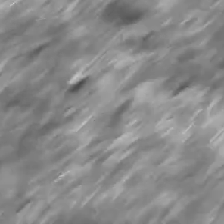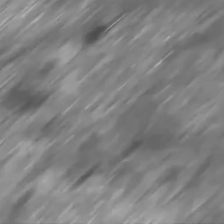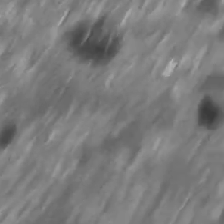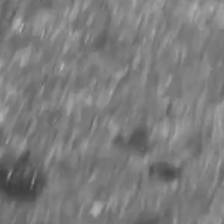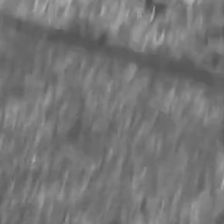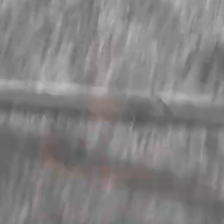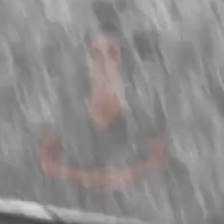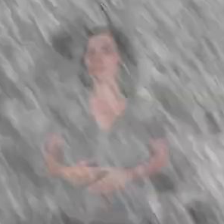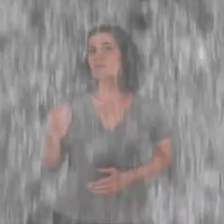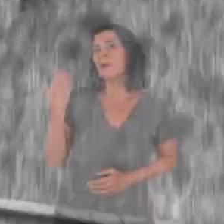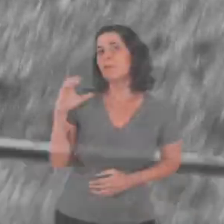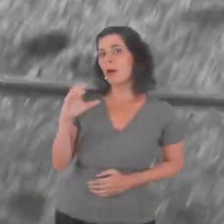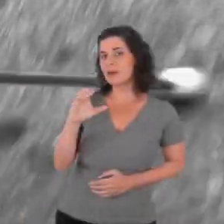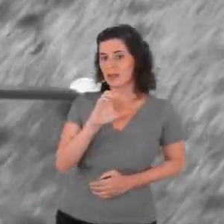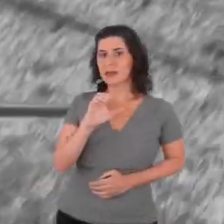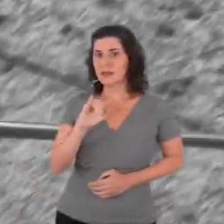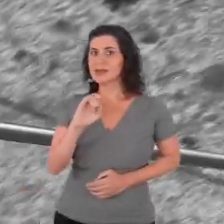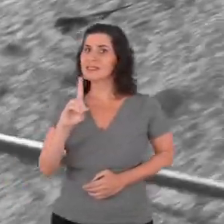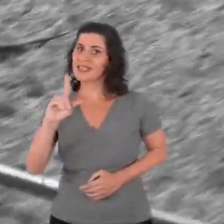[Post by Cida Herita]